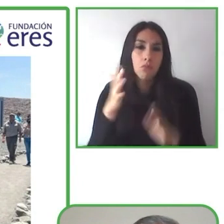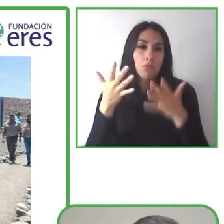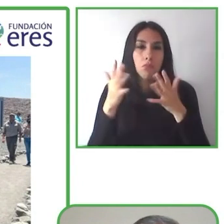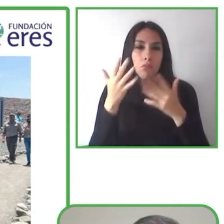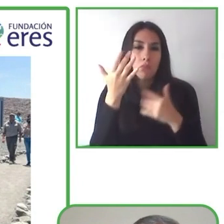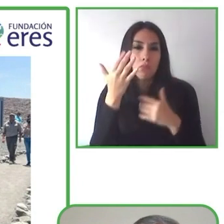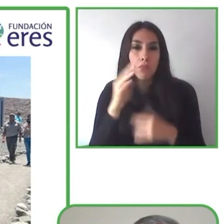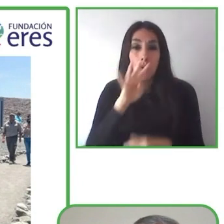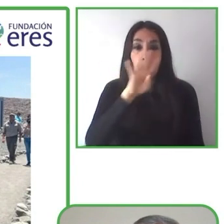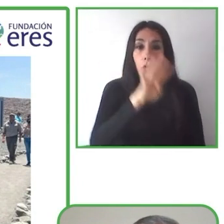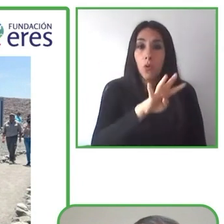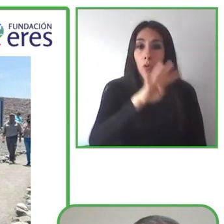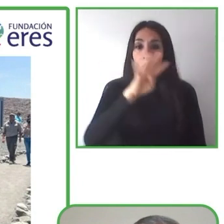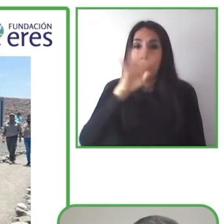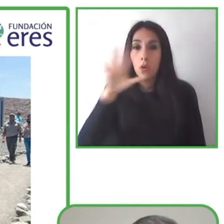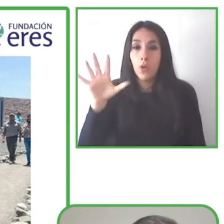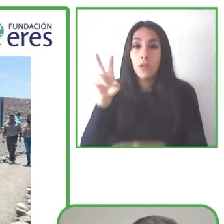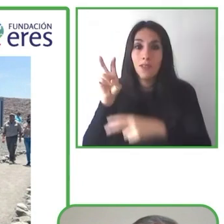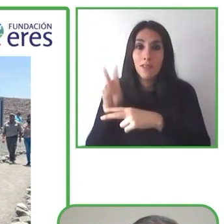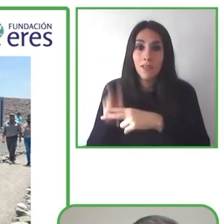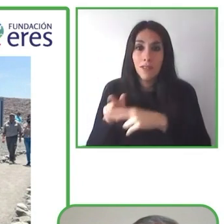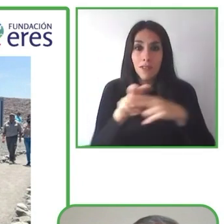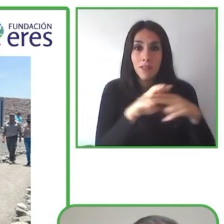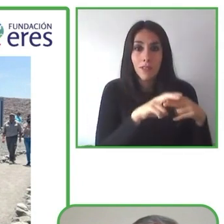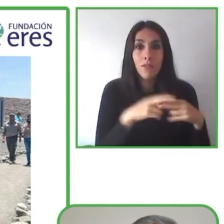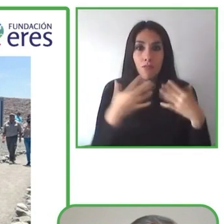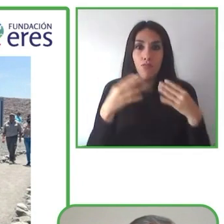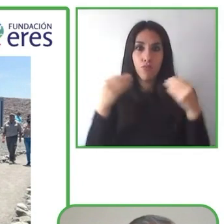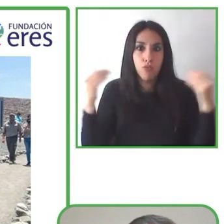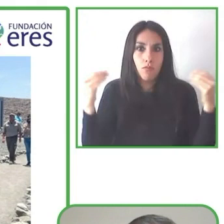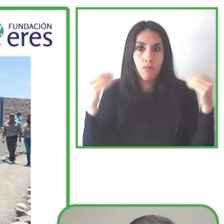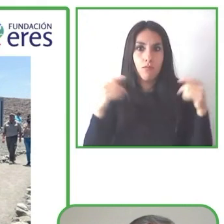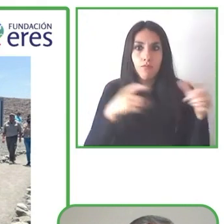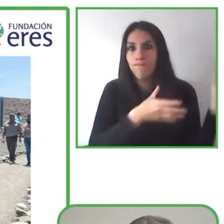hiking chairs for use in eight different regions throughout the country